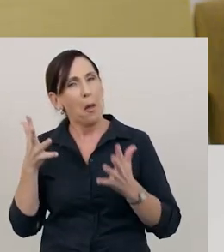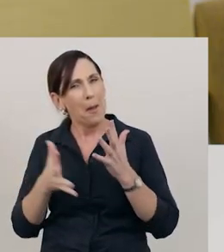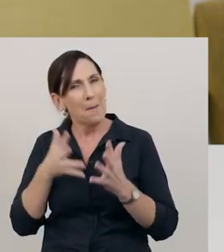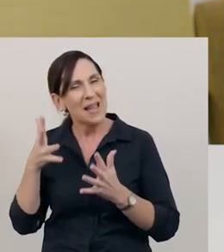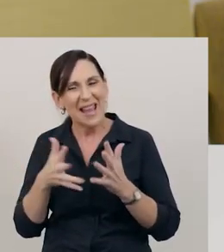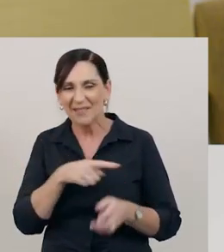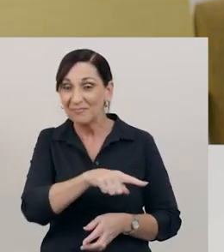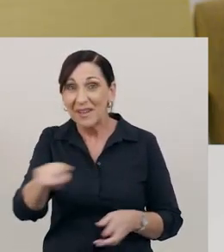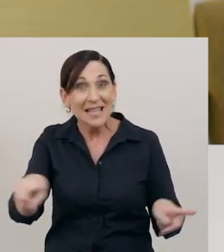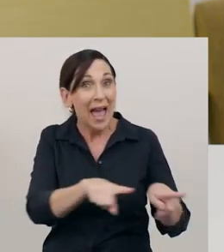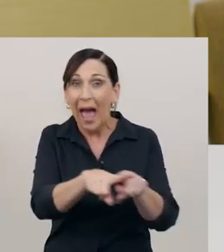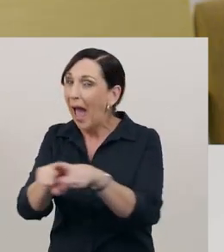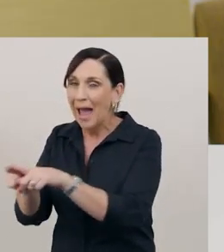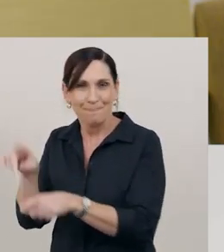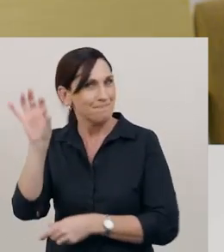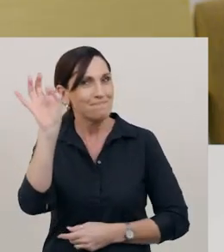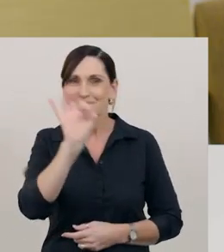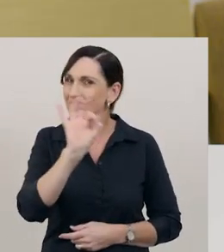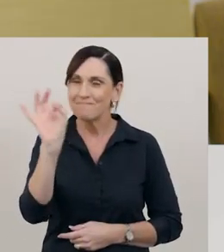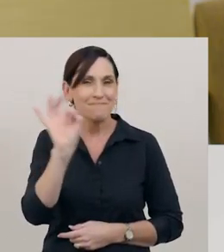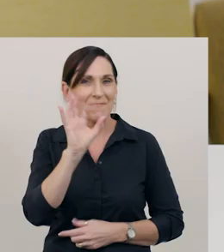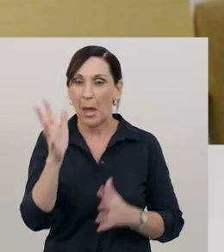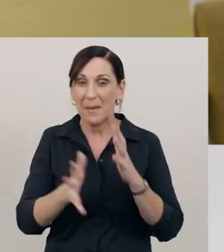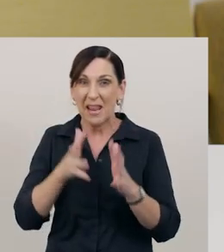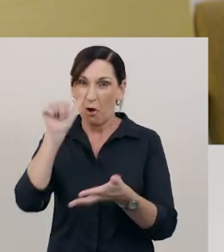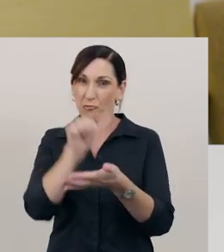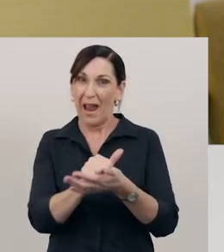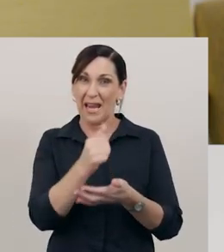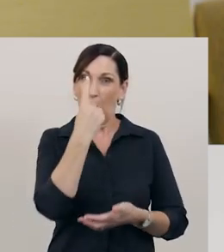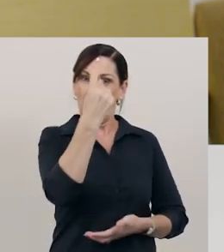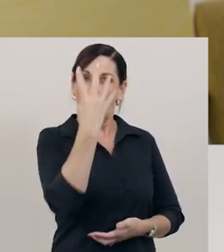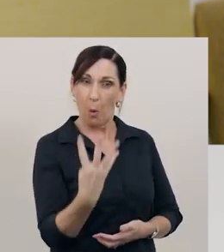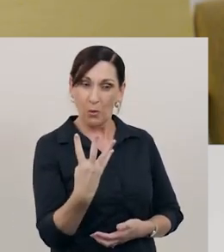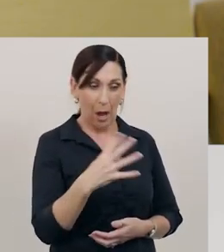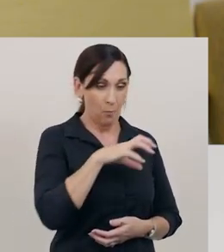They're not the same, so it’s not spilt into quarters.